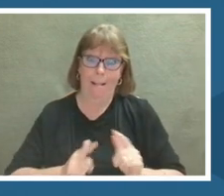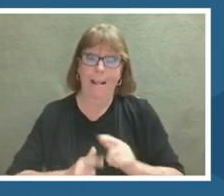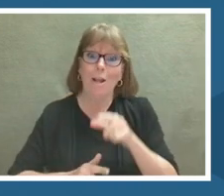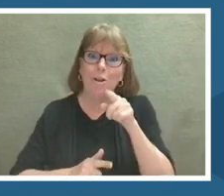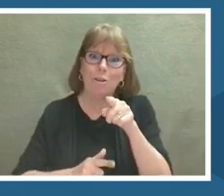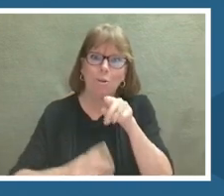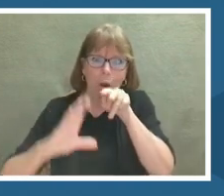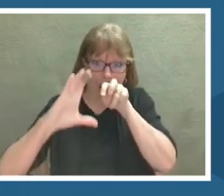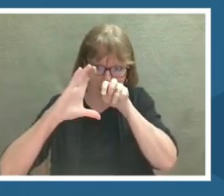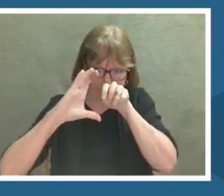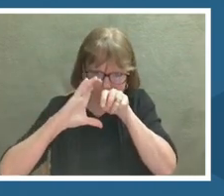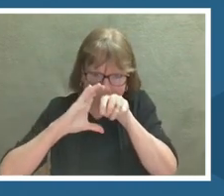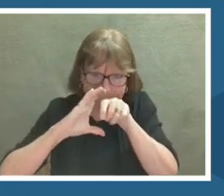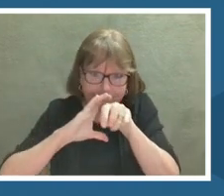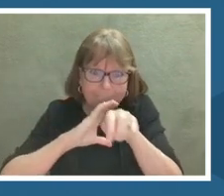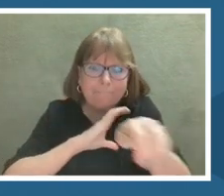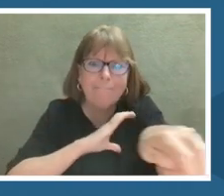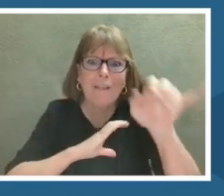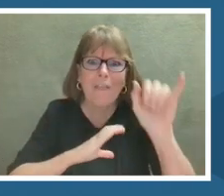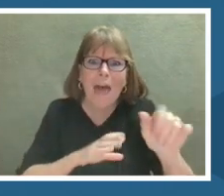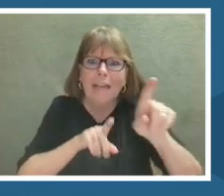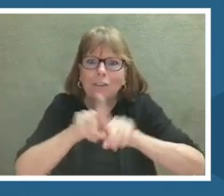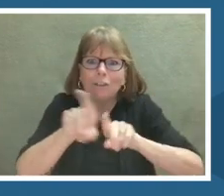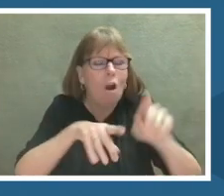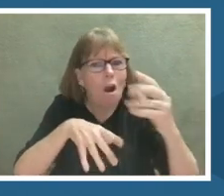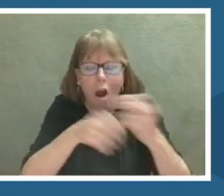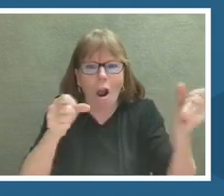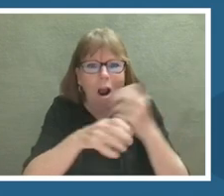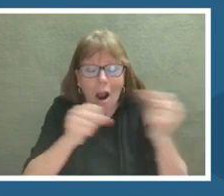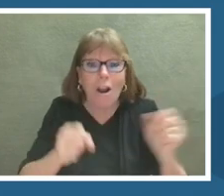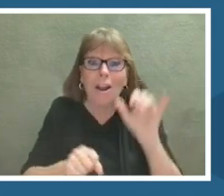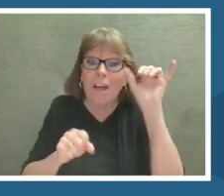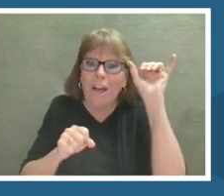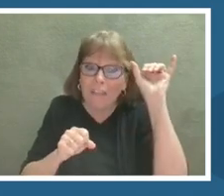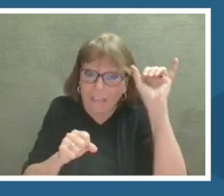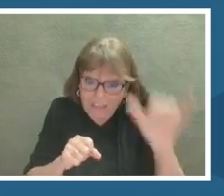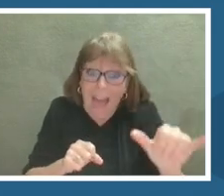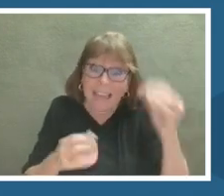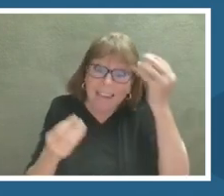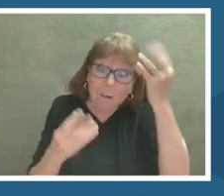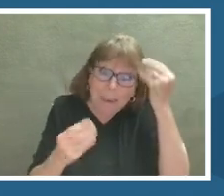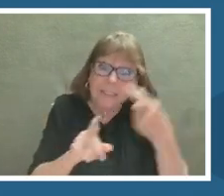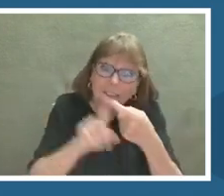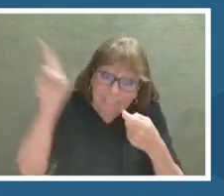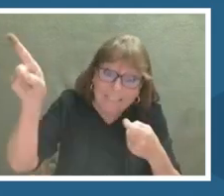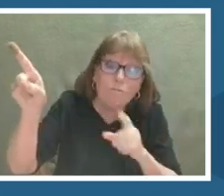visualization based on actual data from multiple telescopes of the remnants of a real supernova.